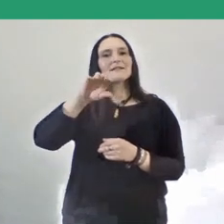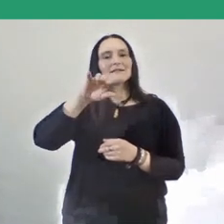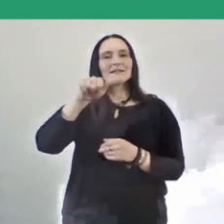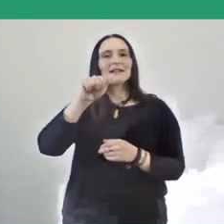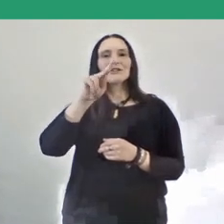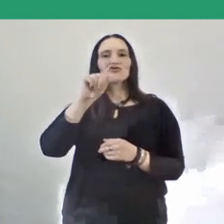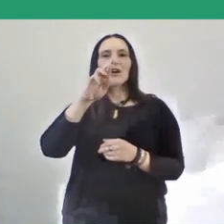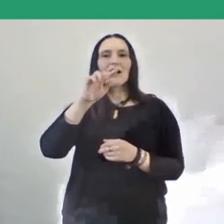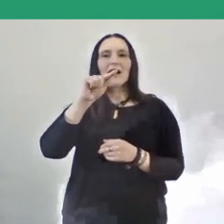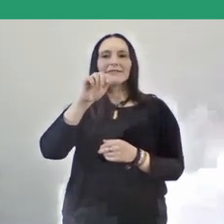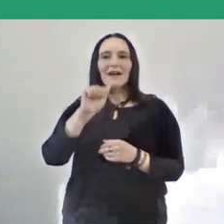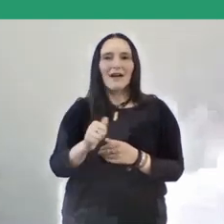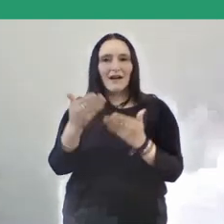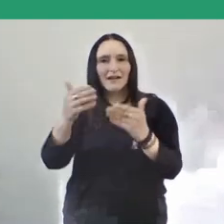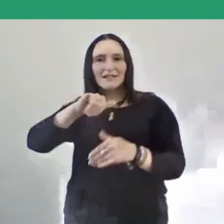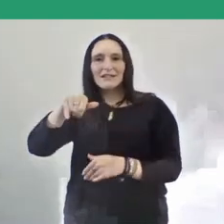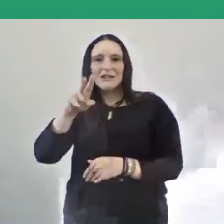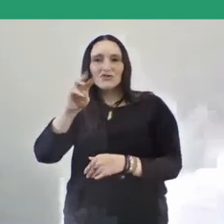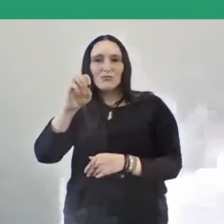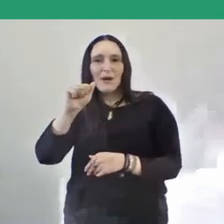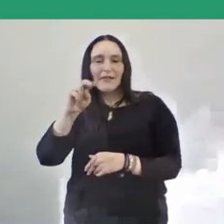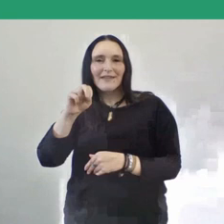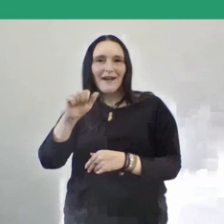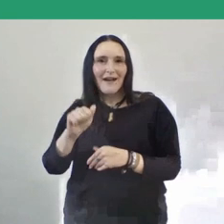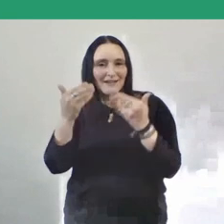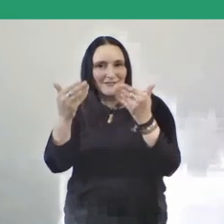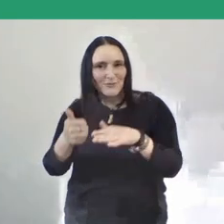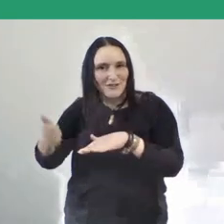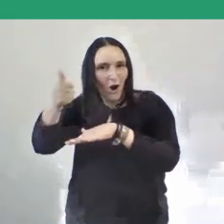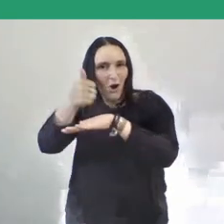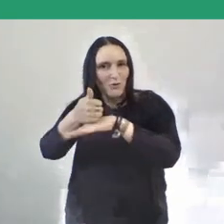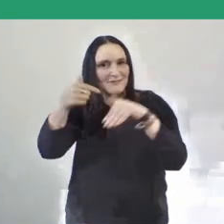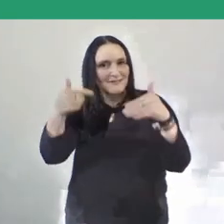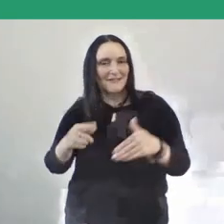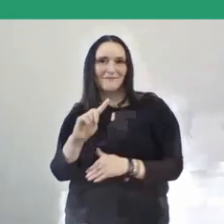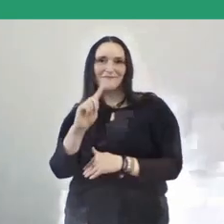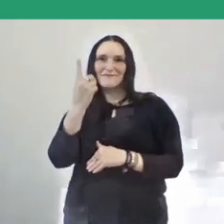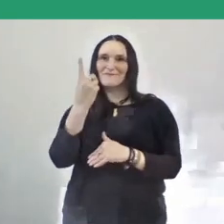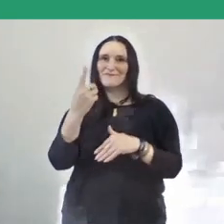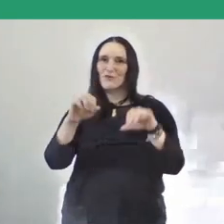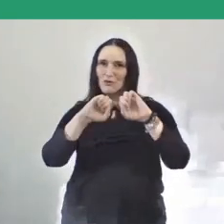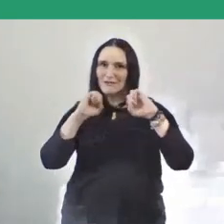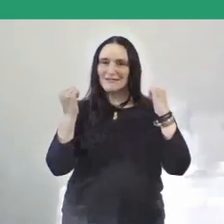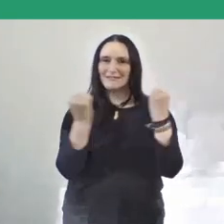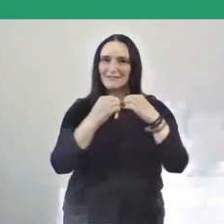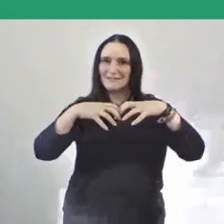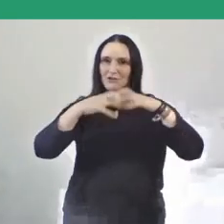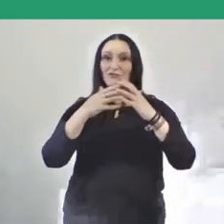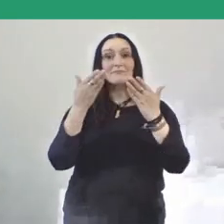for hosting also this first session of lumbung calling. Jumana is sitting in Jerusalem.